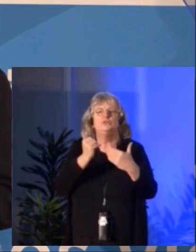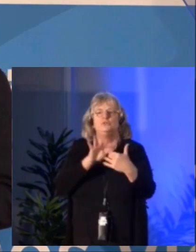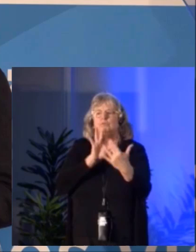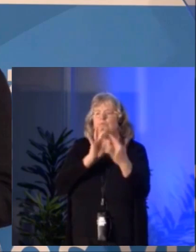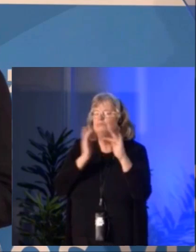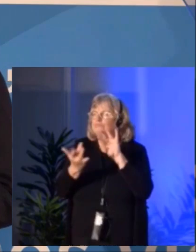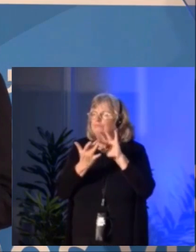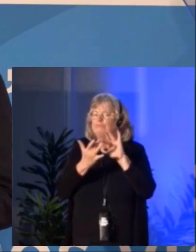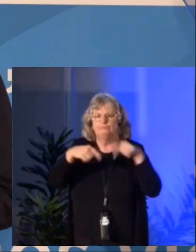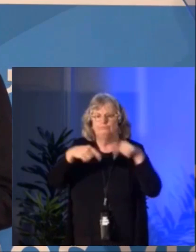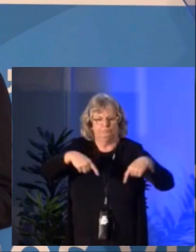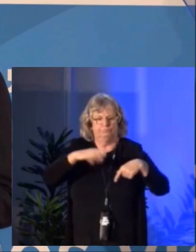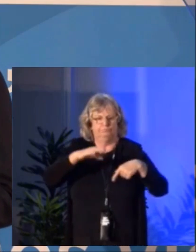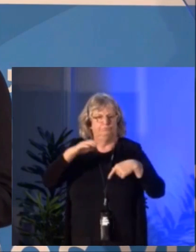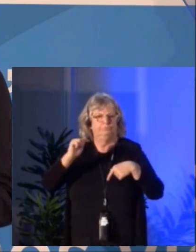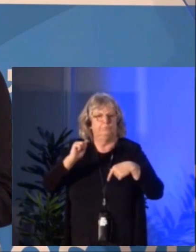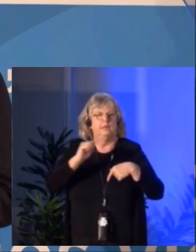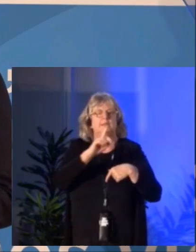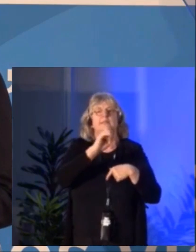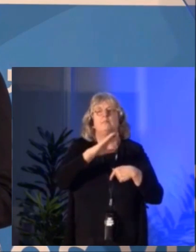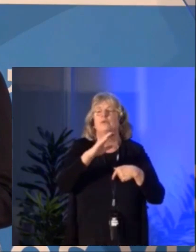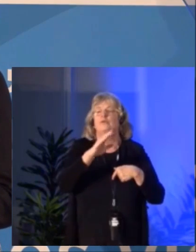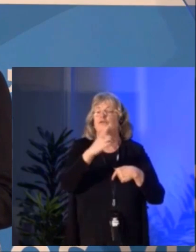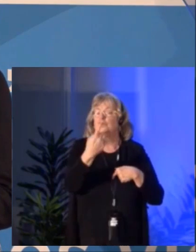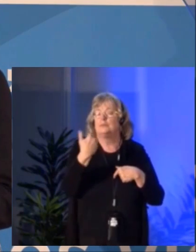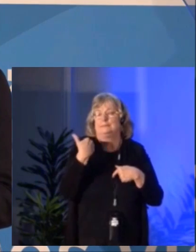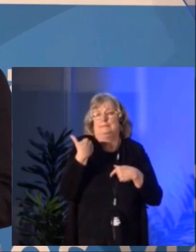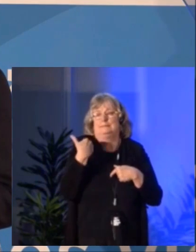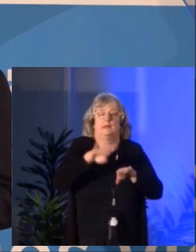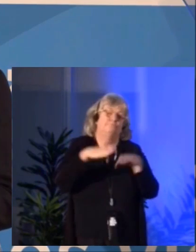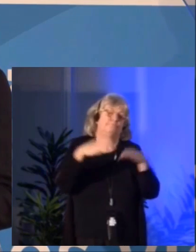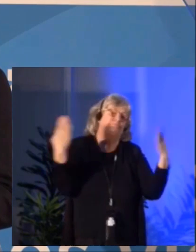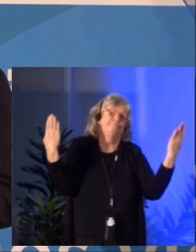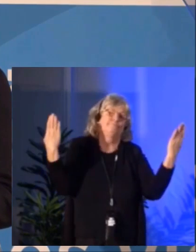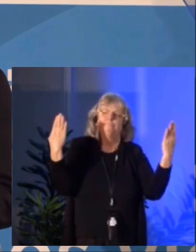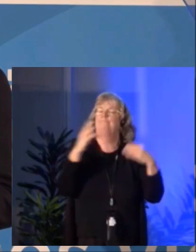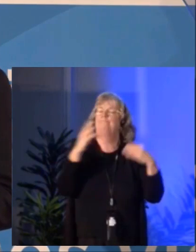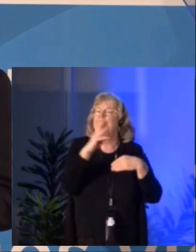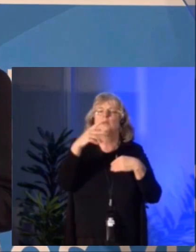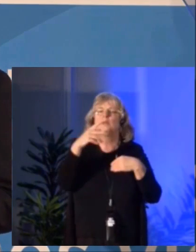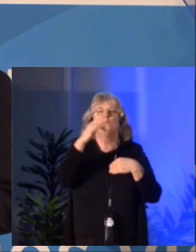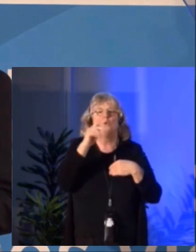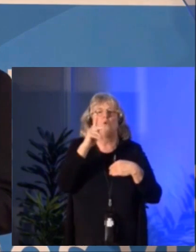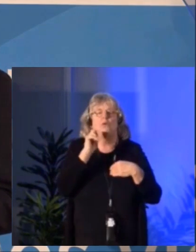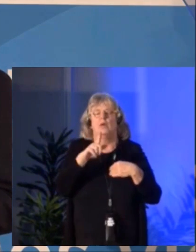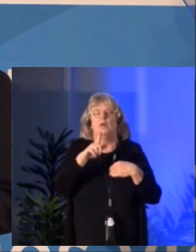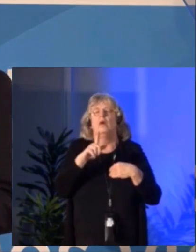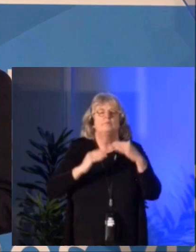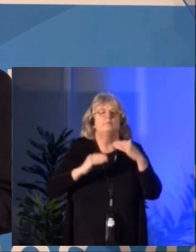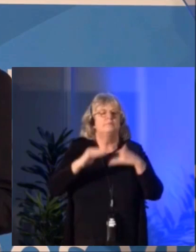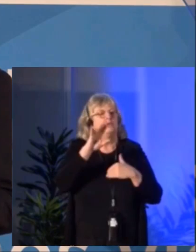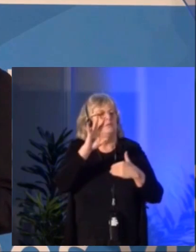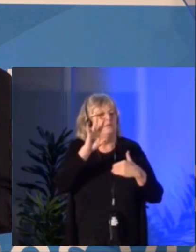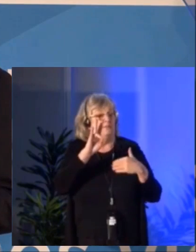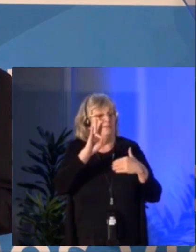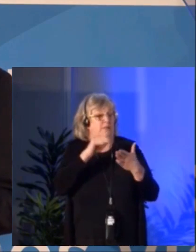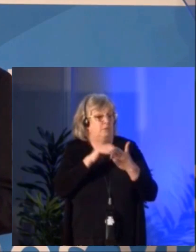As promised, the portal opened on December 1st and to date close to 7,000 people have already registered